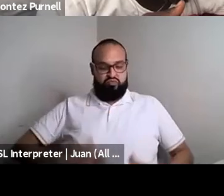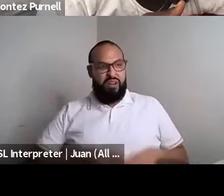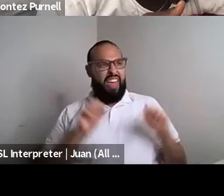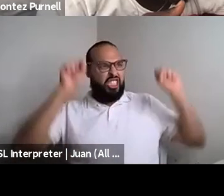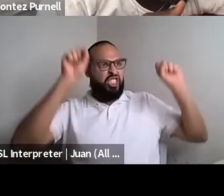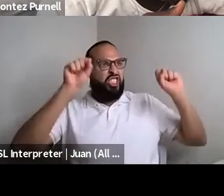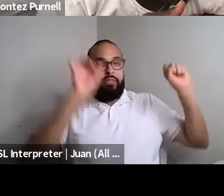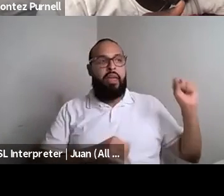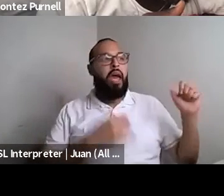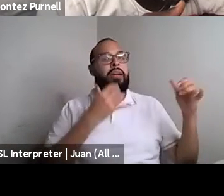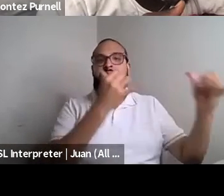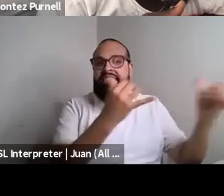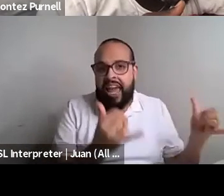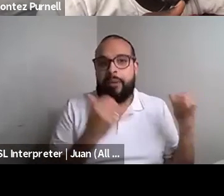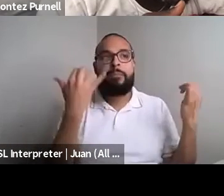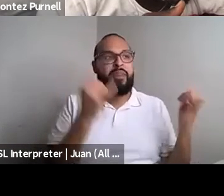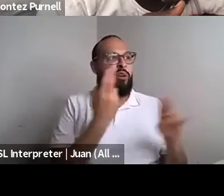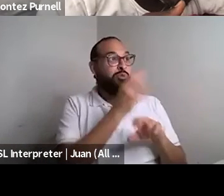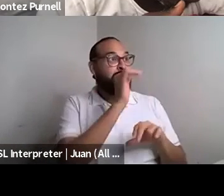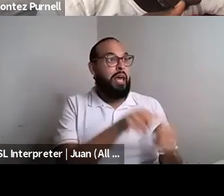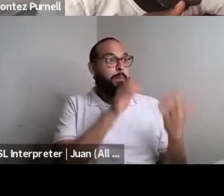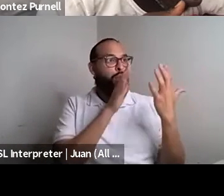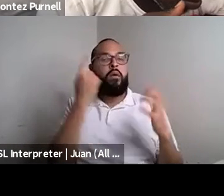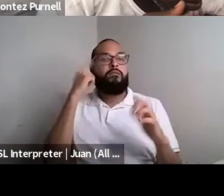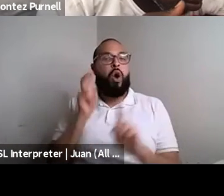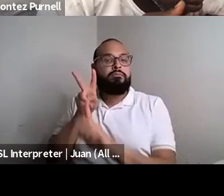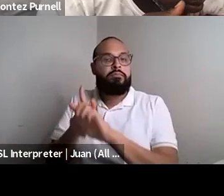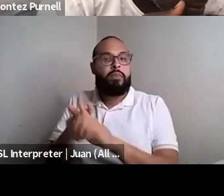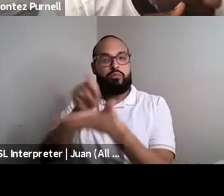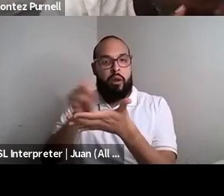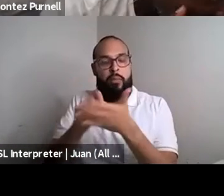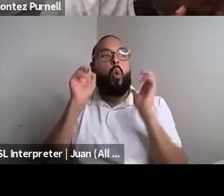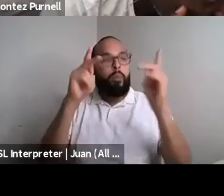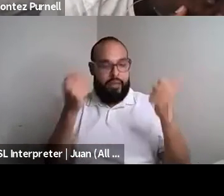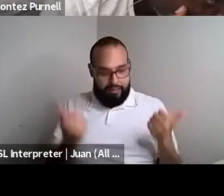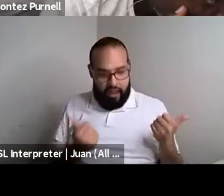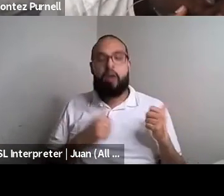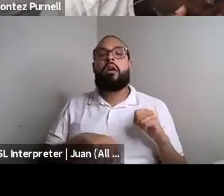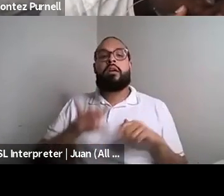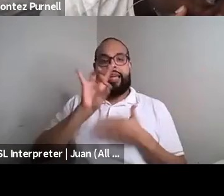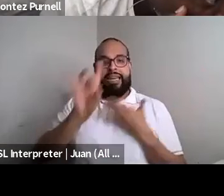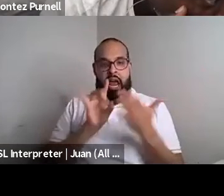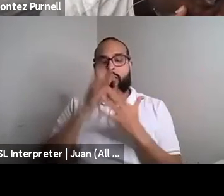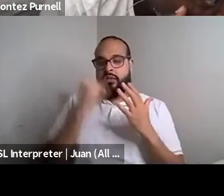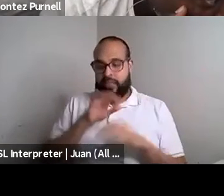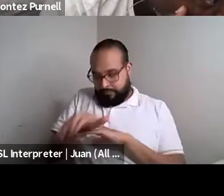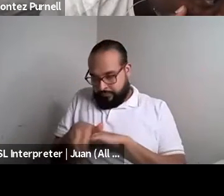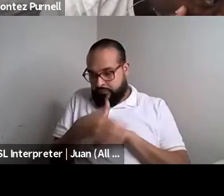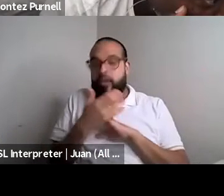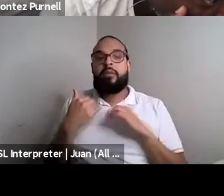Kokumo: That's the way I right now it's like okay get eight hours. Get, get out of the water and get started. Get Started minutes on the treadmill as a mother fucker. Right.